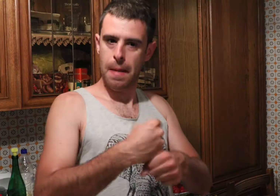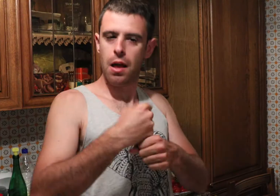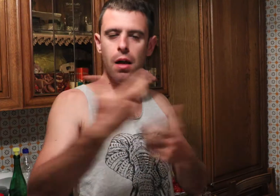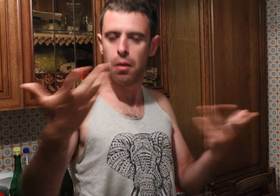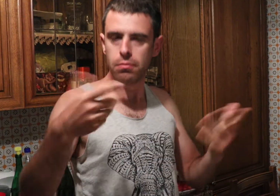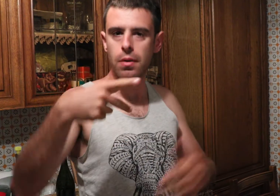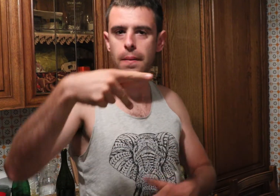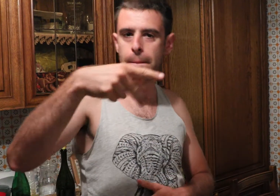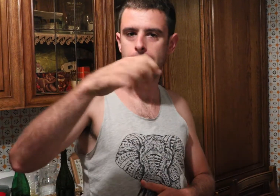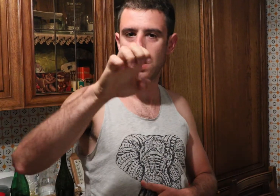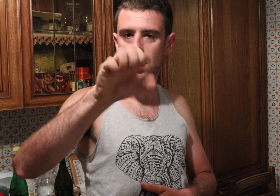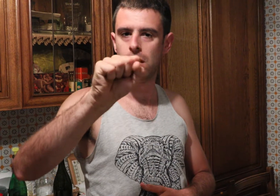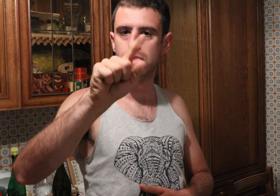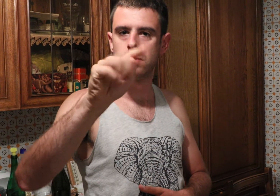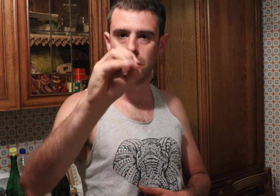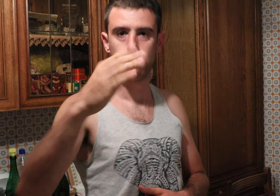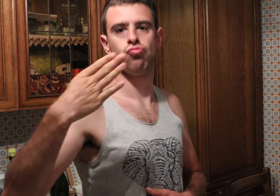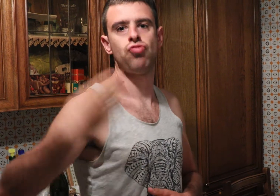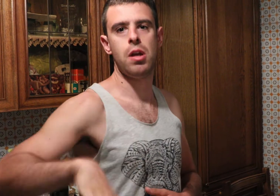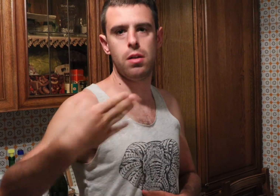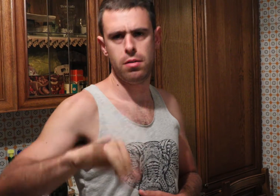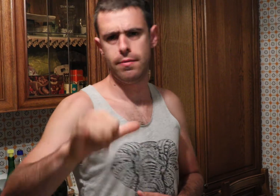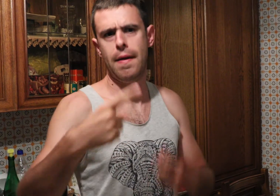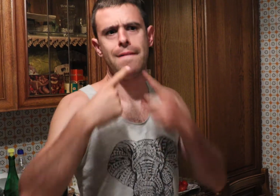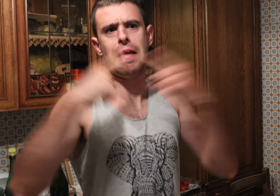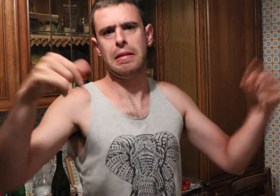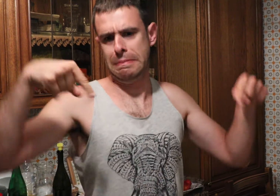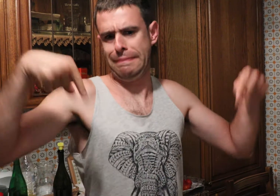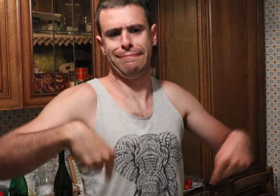Yes, I'll be making a Genoa Pesto. It's very famous pasta in Genoa.